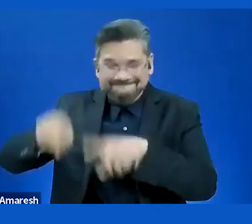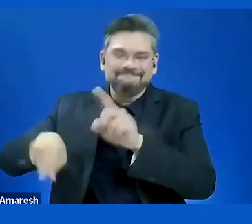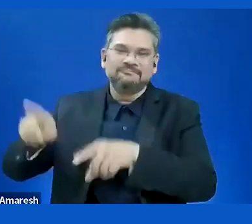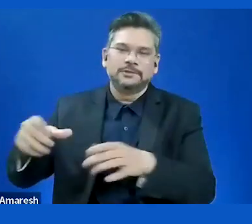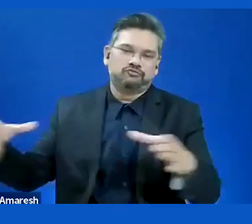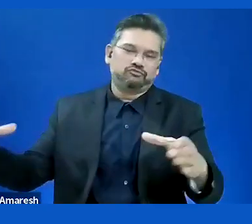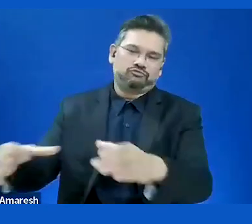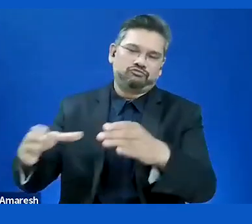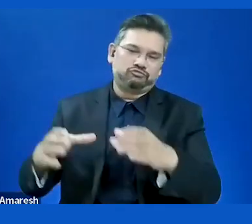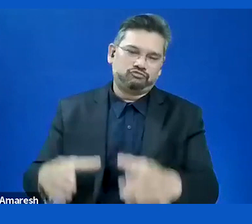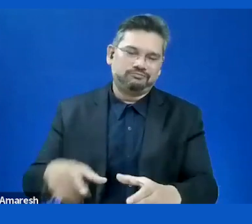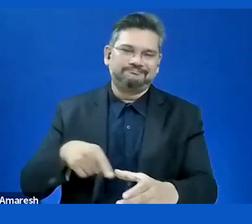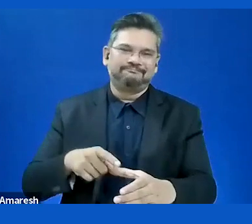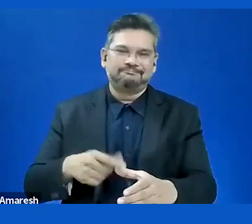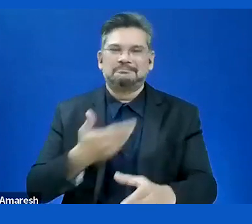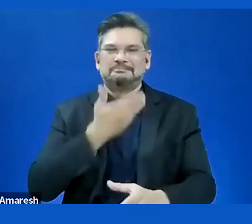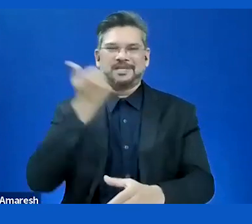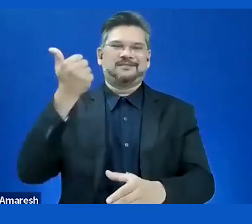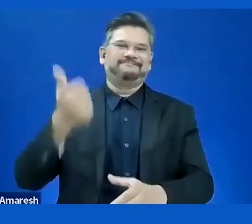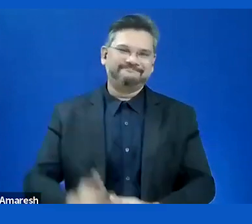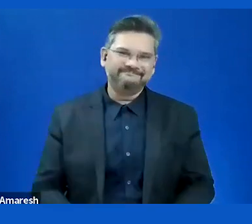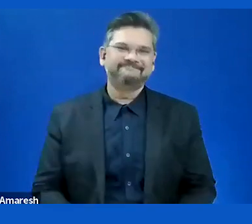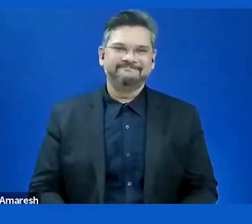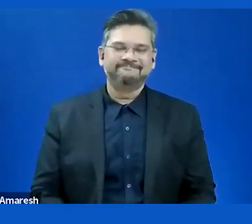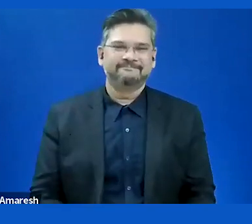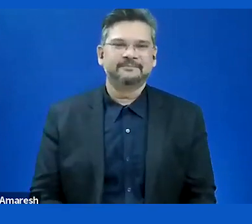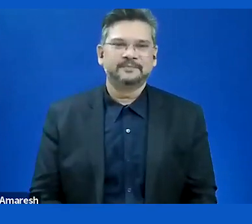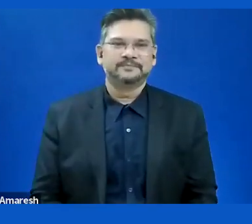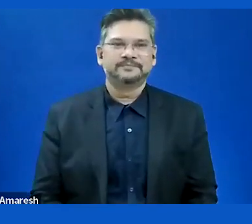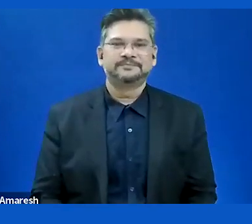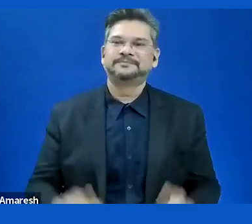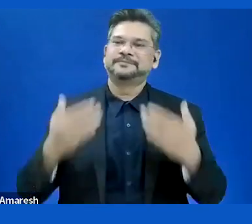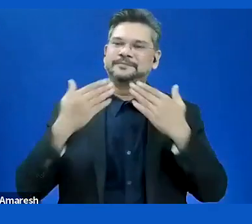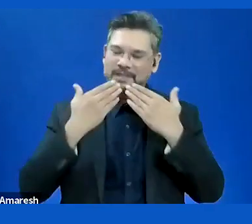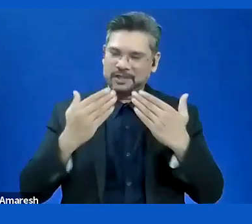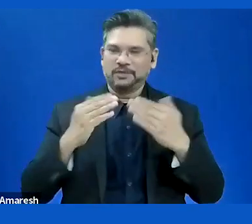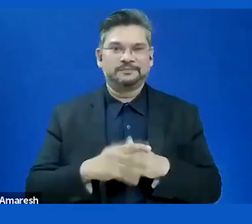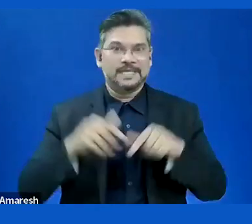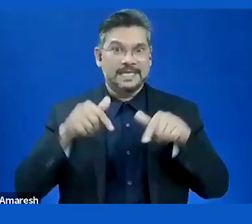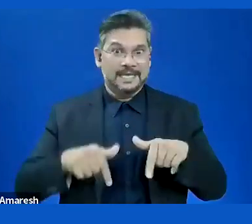Thank you. We need to wrap up. I will ask Cato Lie to give us last words